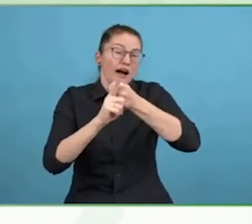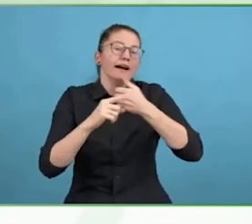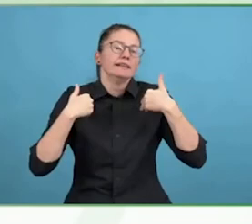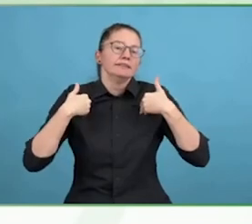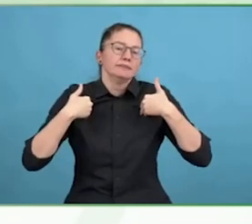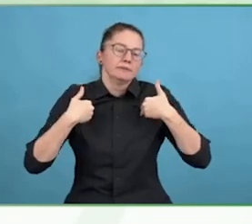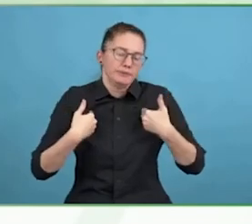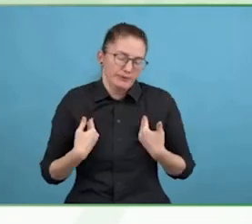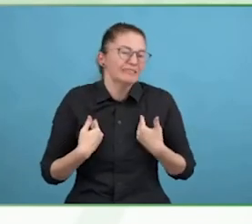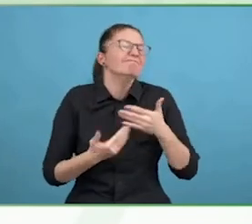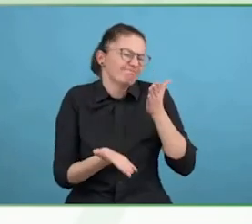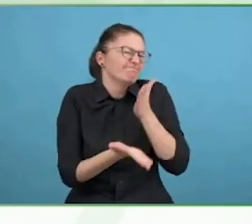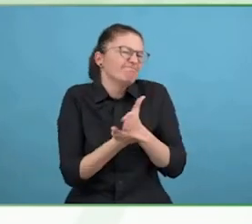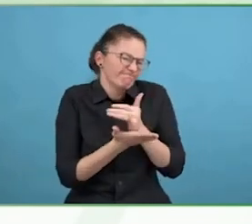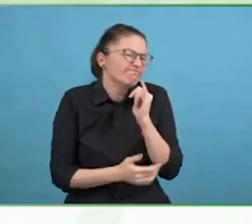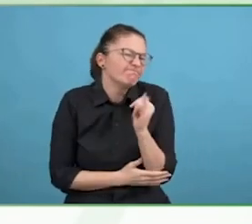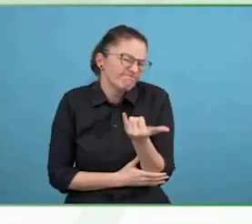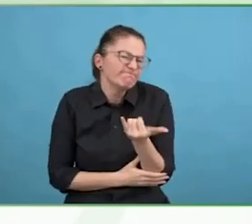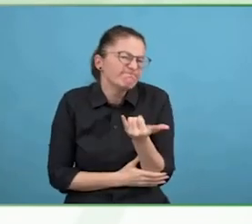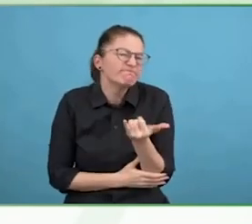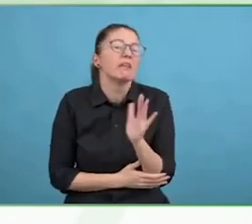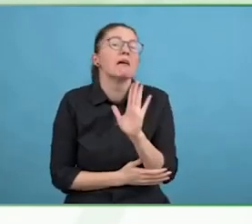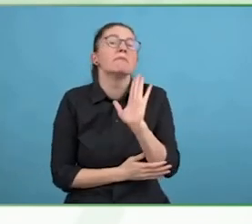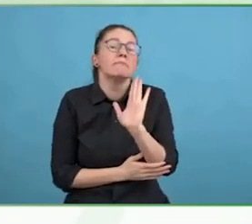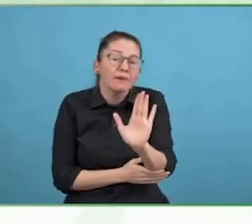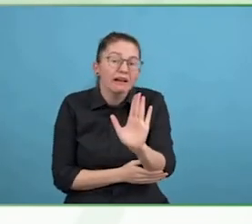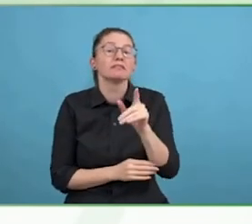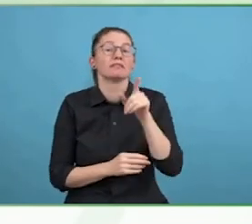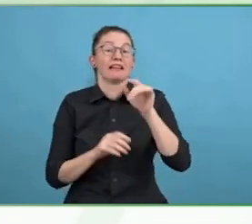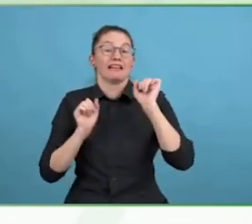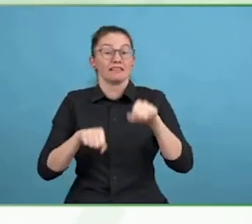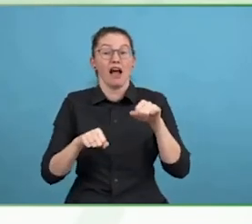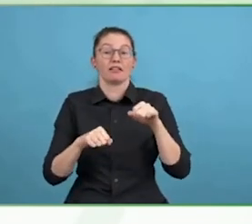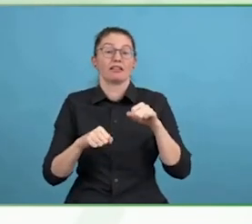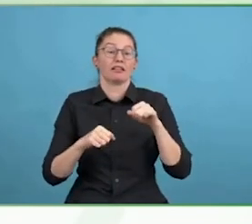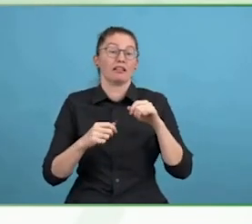To echo Brendan that our commitment comes from the top.